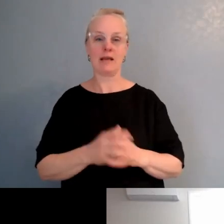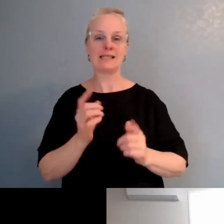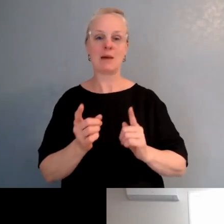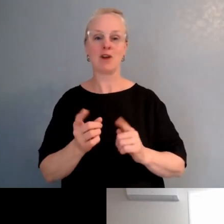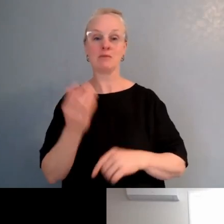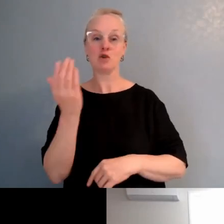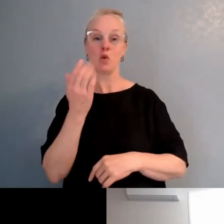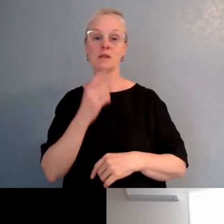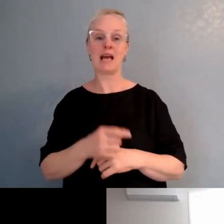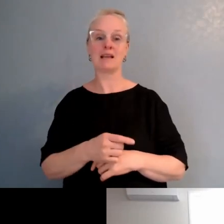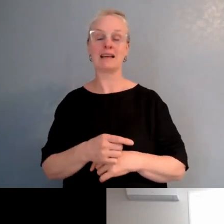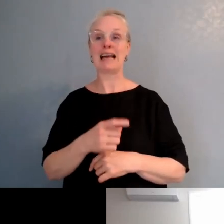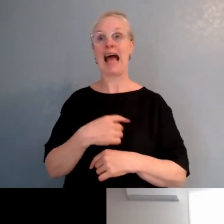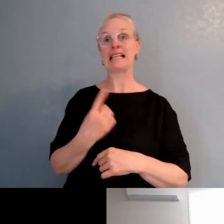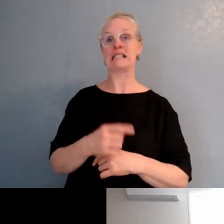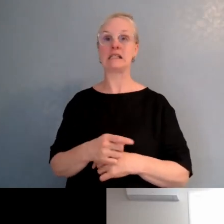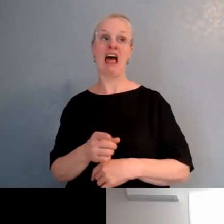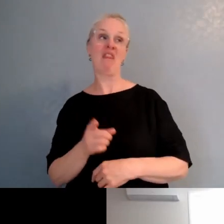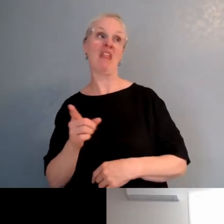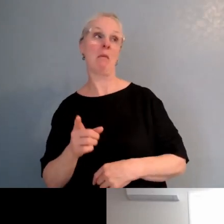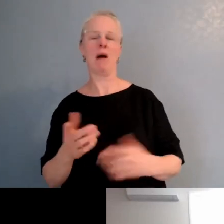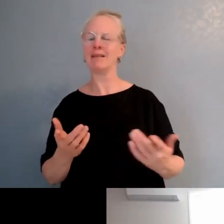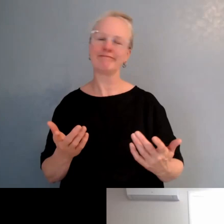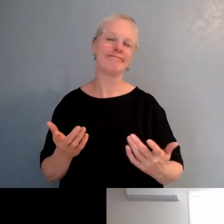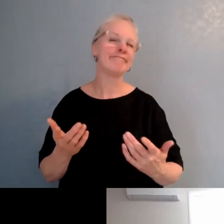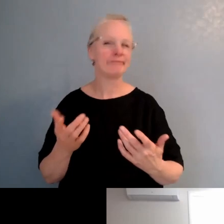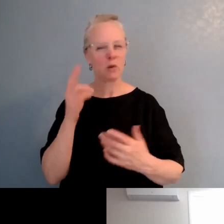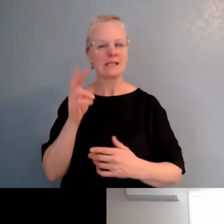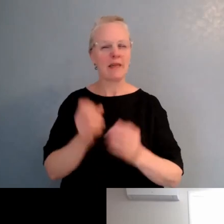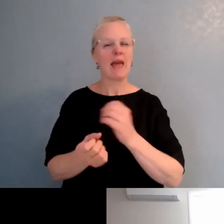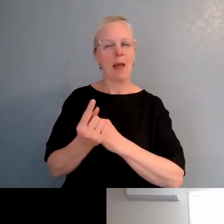when it comes to a whānau unit or rumaki. I think the integration helps that.